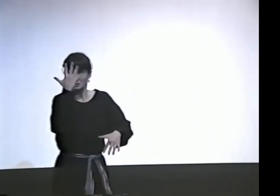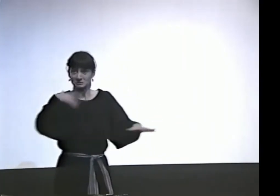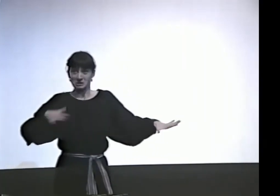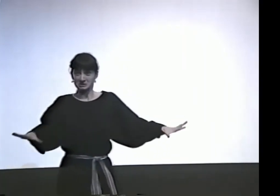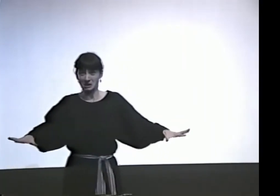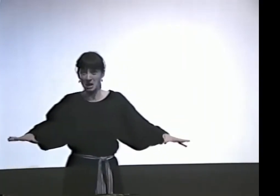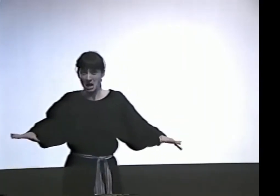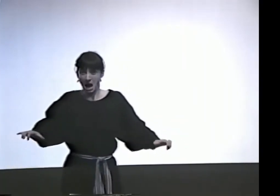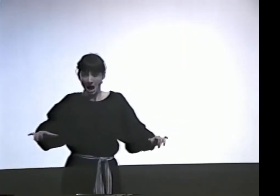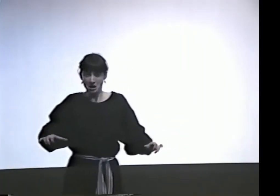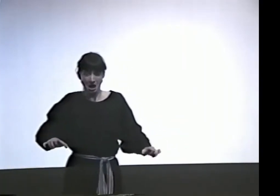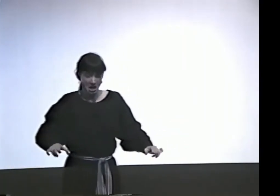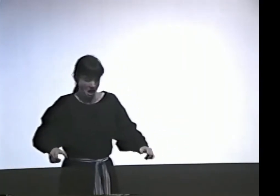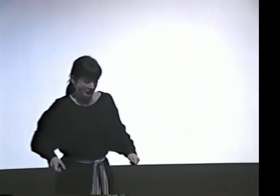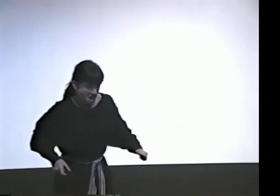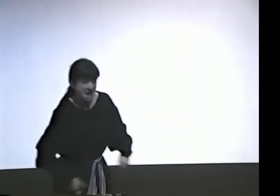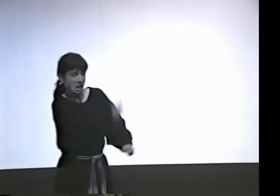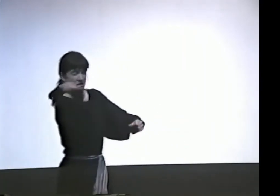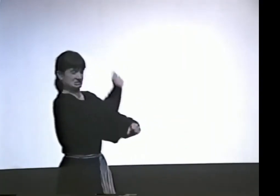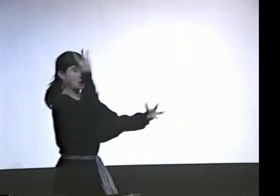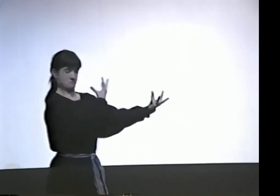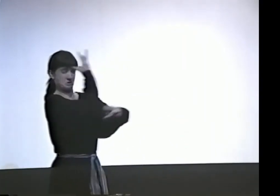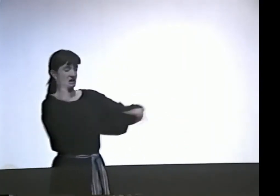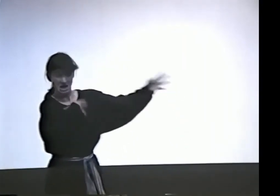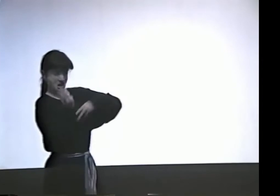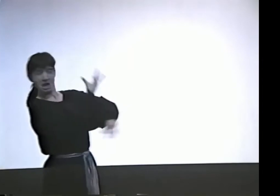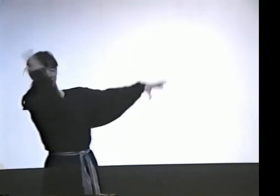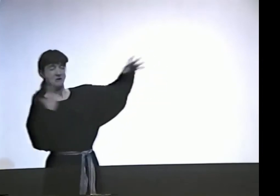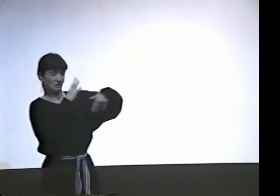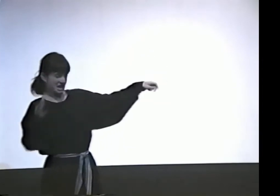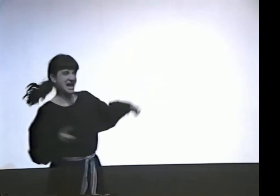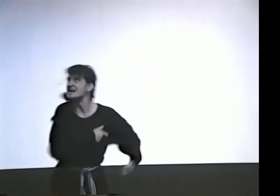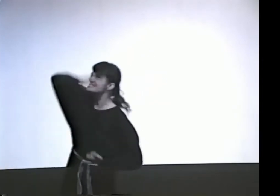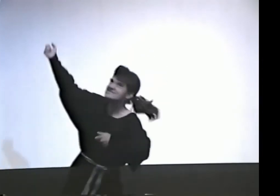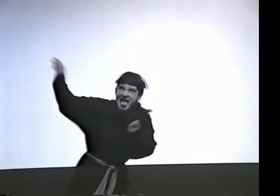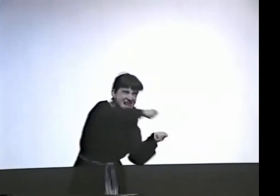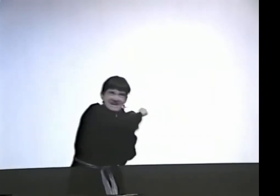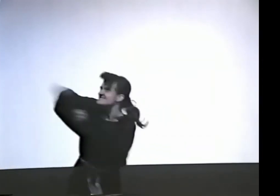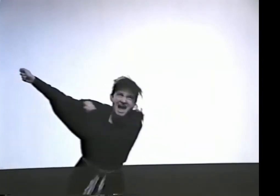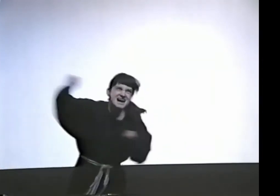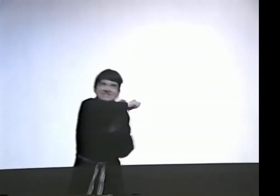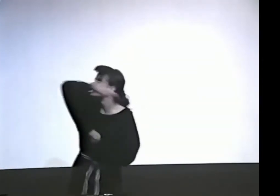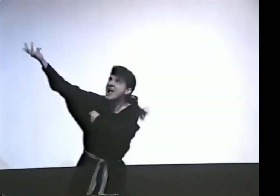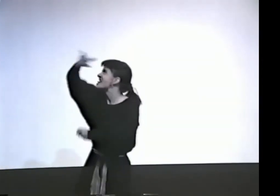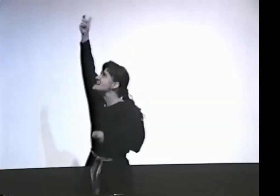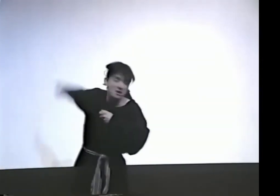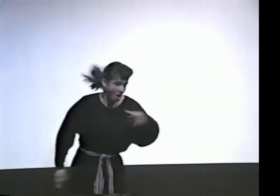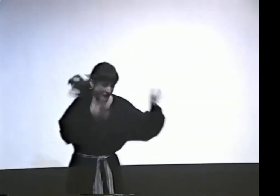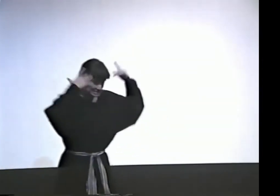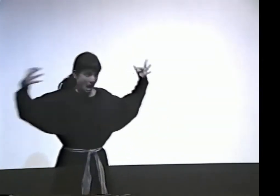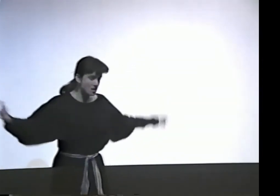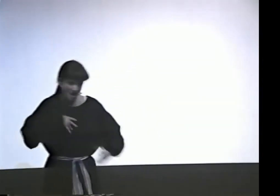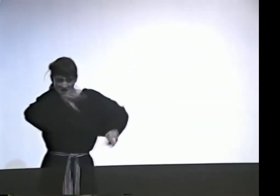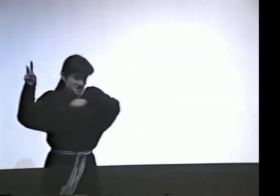CLOSER AND CLOSER AND CLOSER. AND THERE SHE WAS, HER LIGHT BANGING. "WHY DID YOU LOCK ME OUT, LITTLE ONE?"